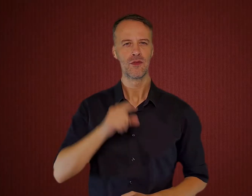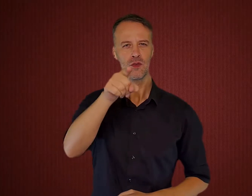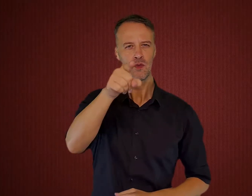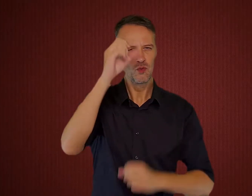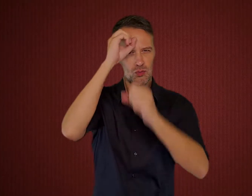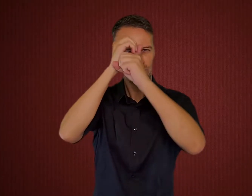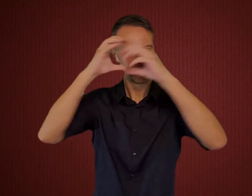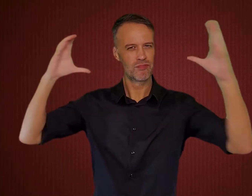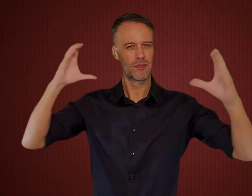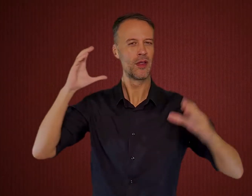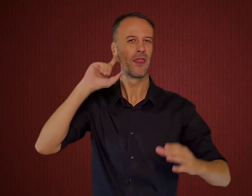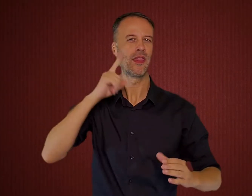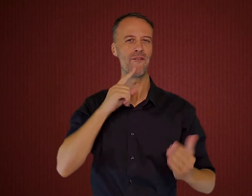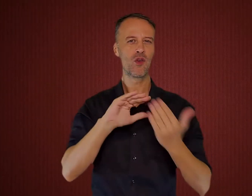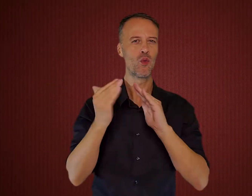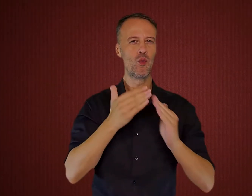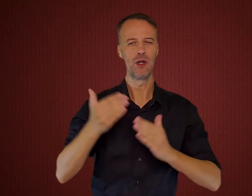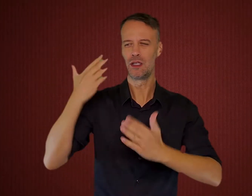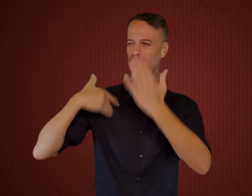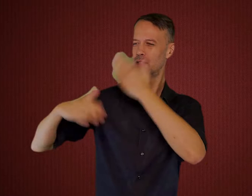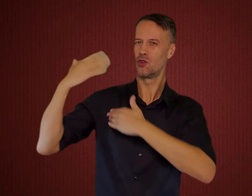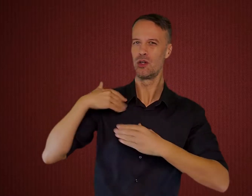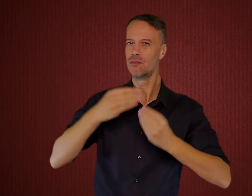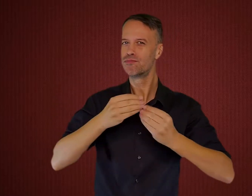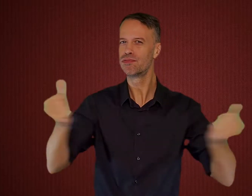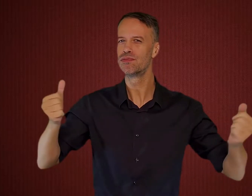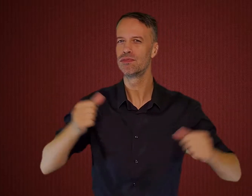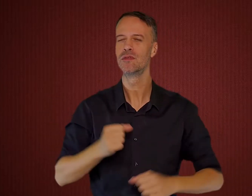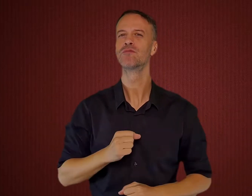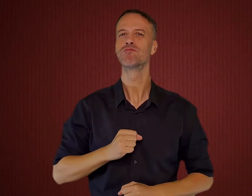Can you imagine what would become of the Deaf community if we forgot its history?